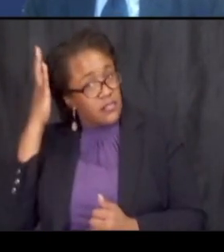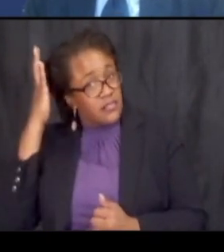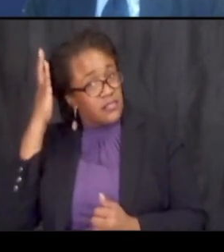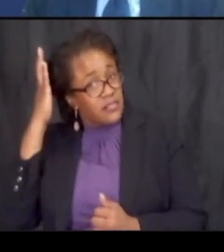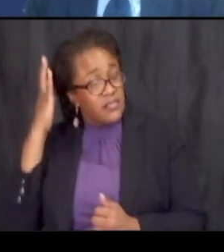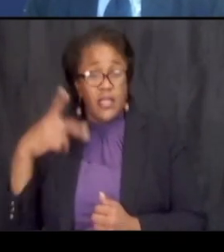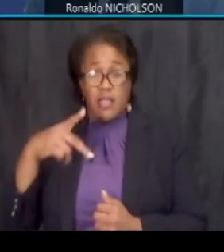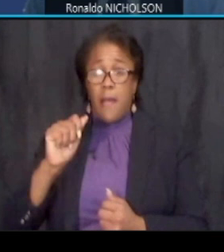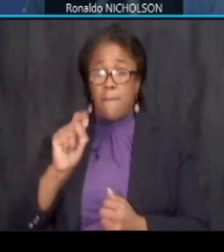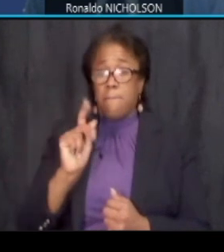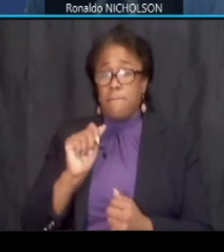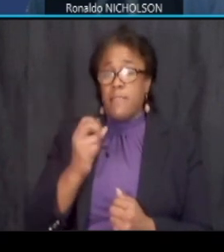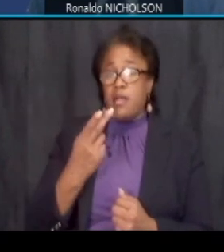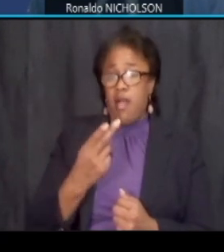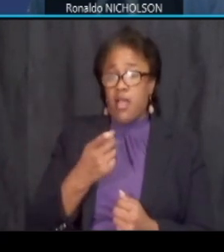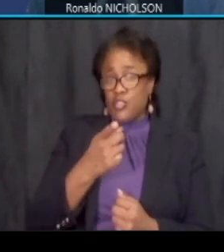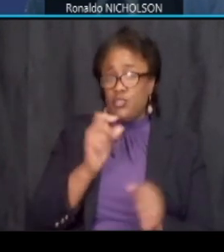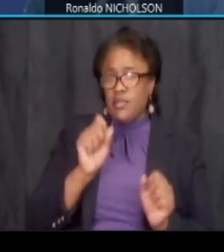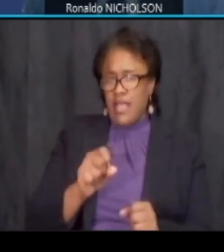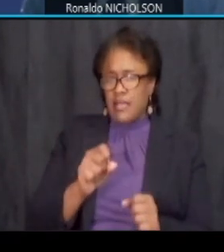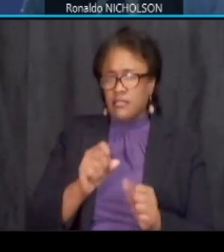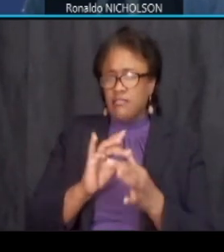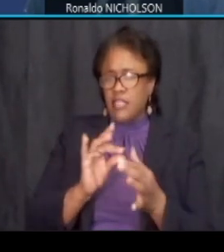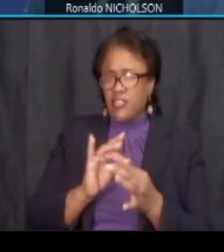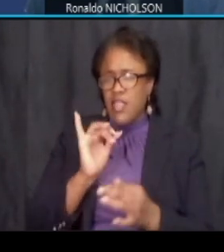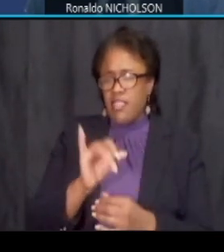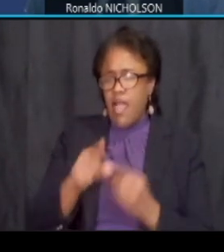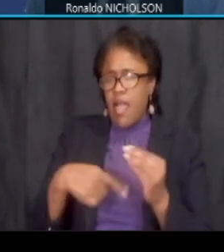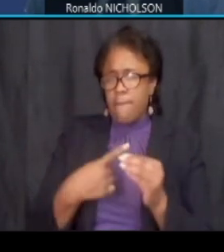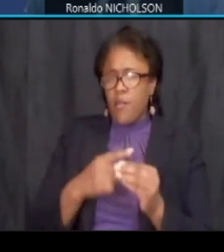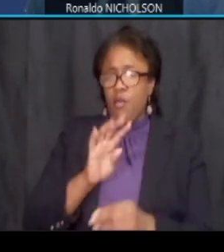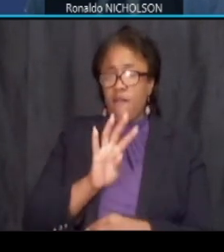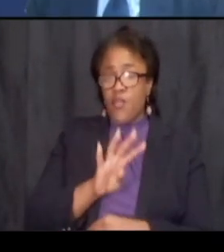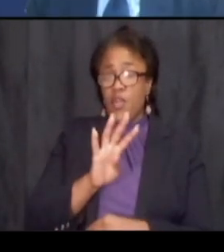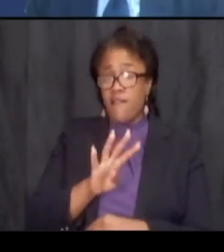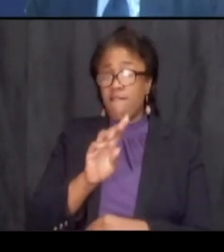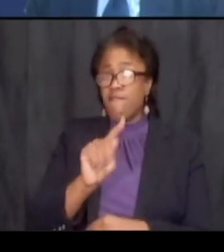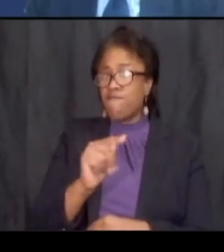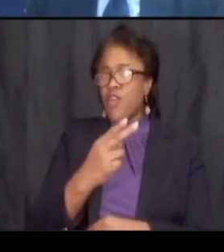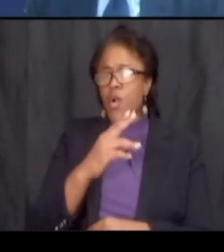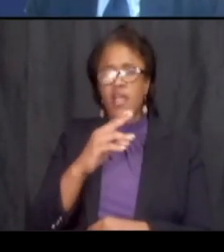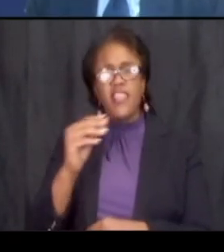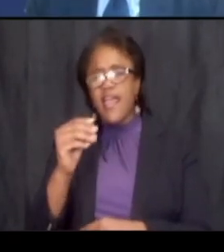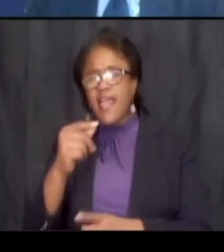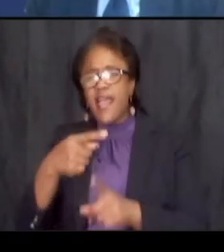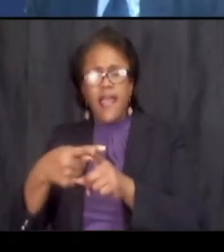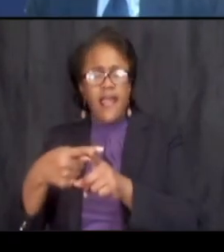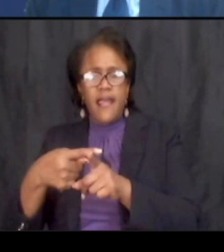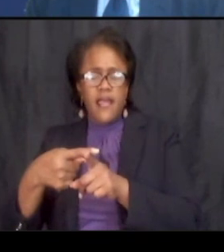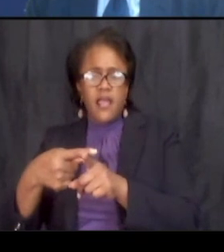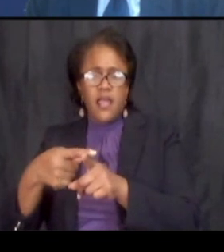address that at 44th street the 44th amendment like 44th across like bennett like the benning